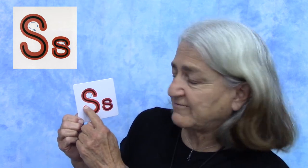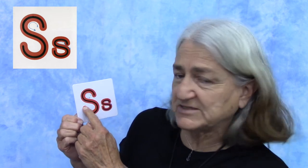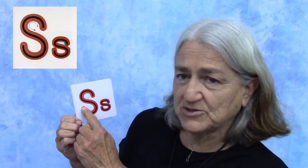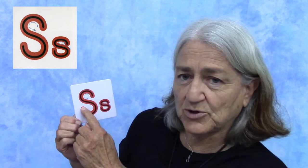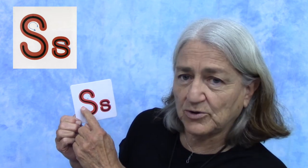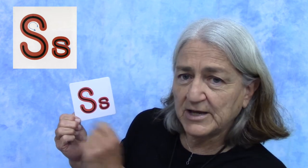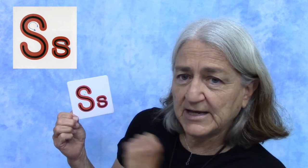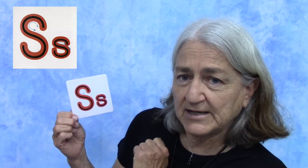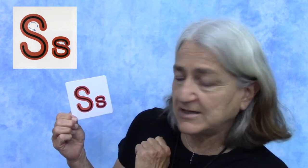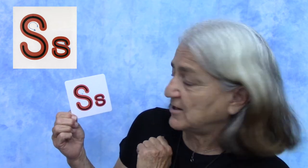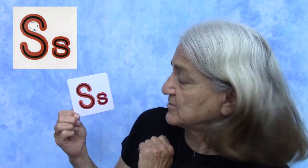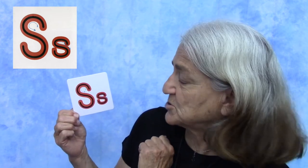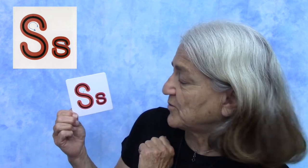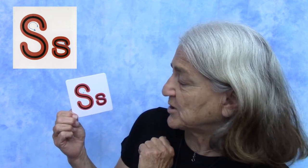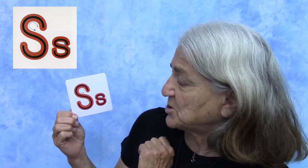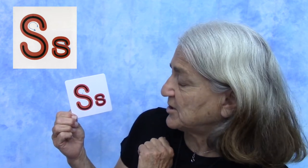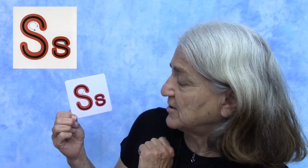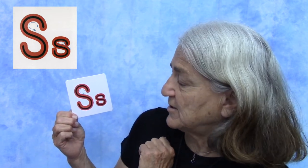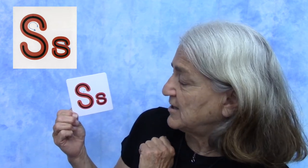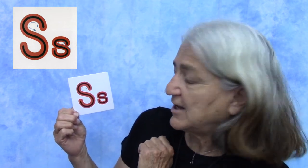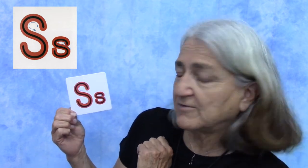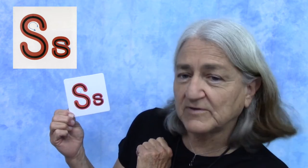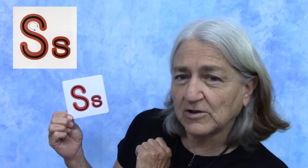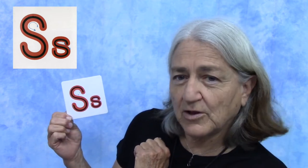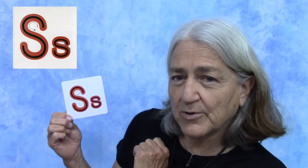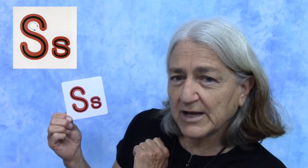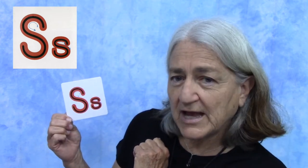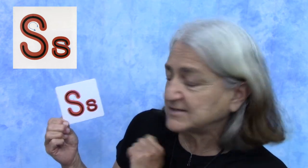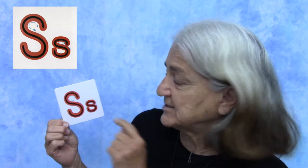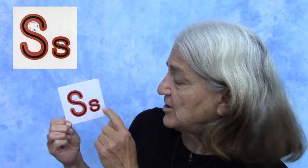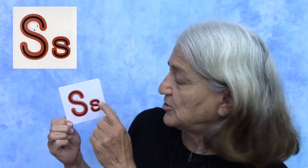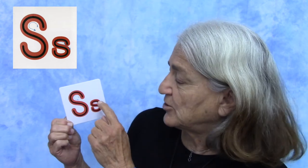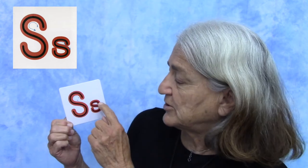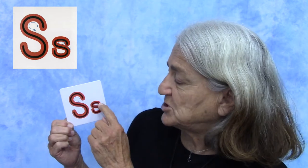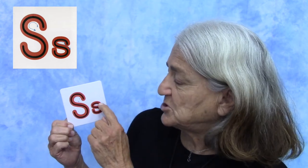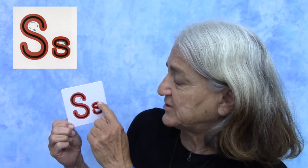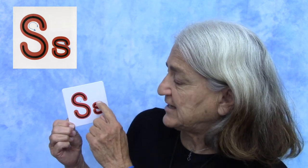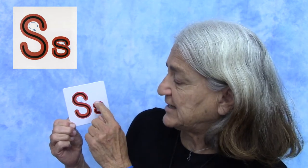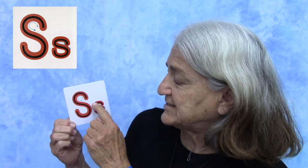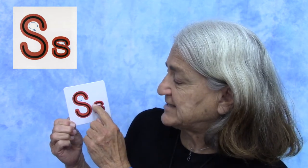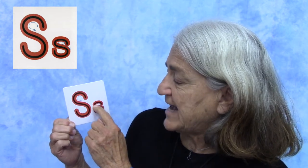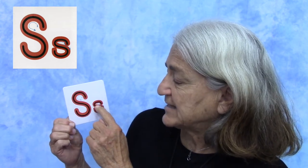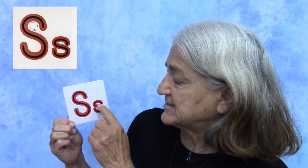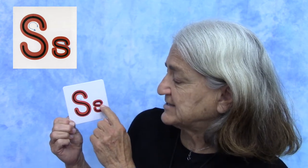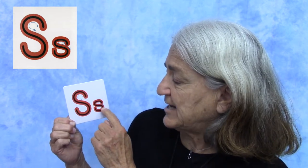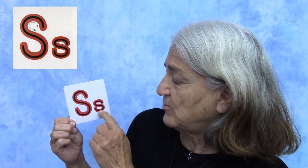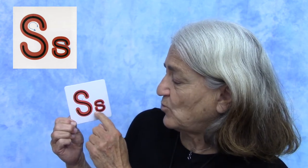a circle in the other direction. And for the lower case you're going to do it the exact same way